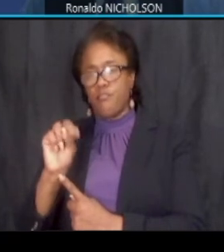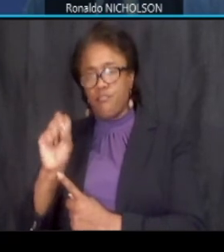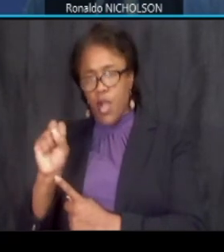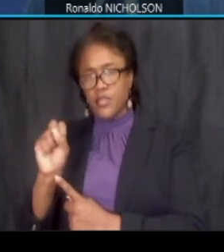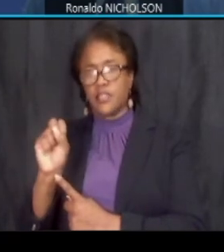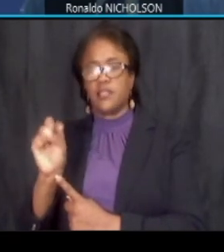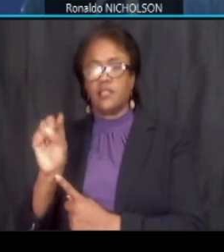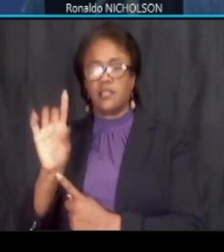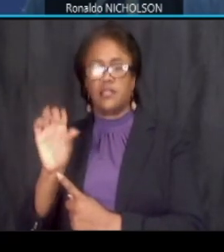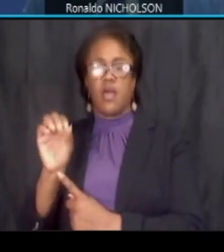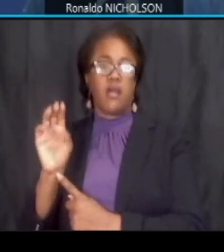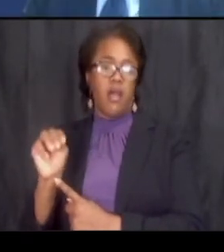thank you nick